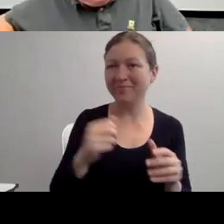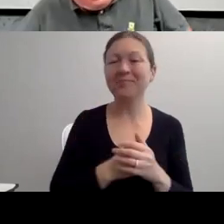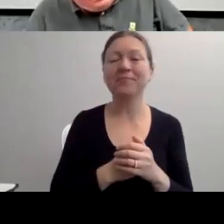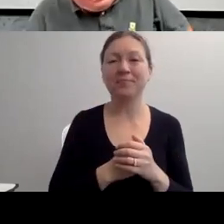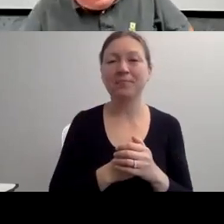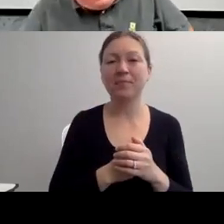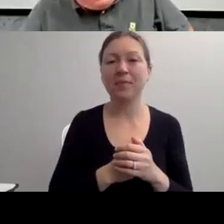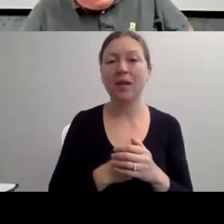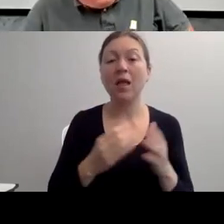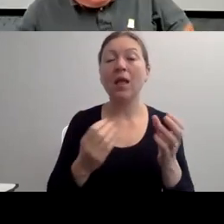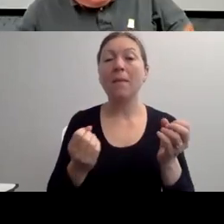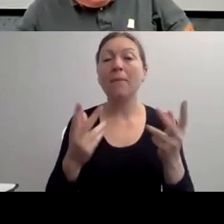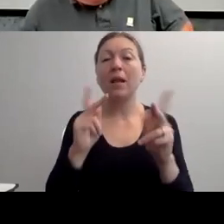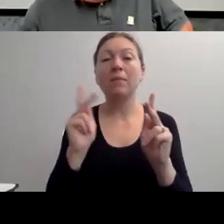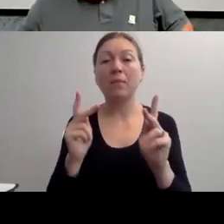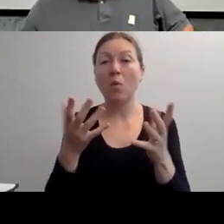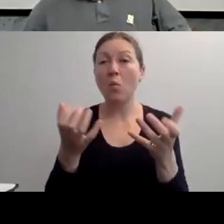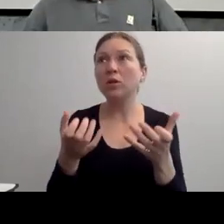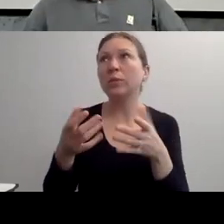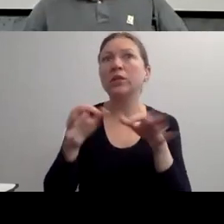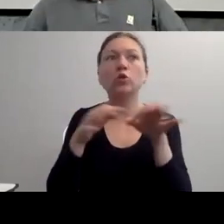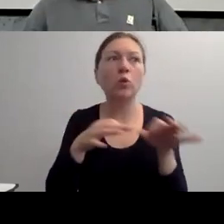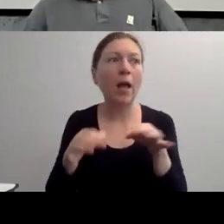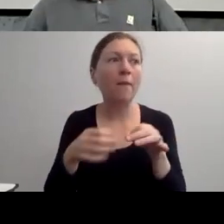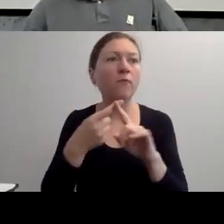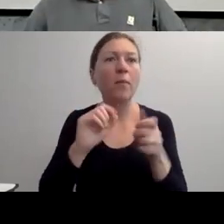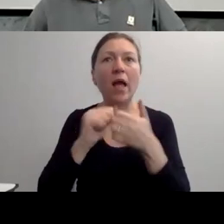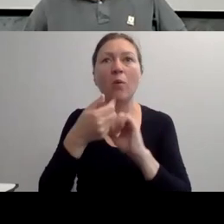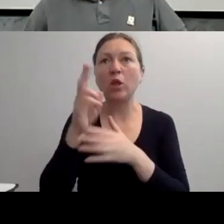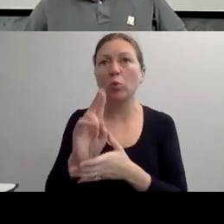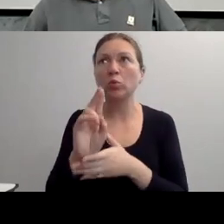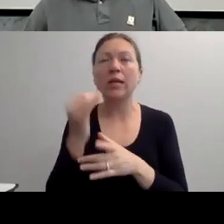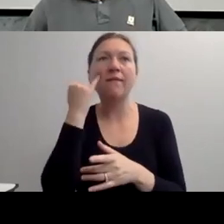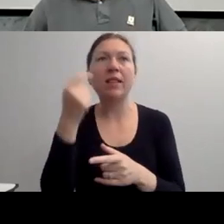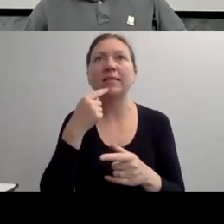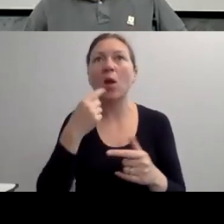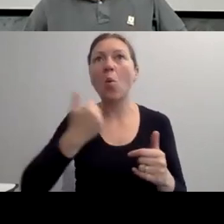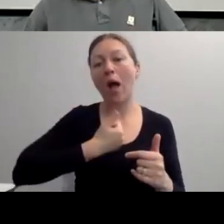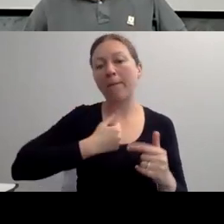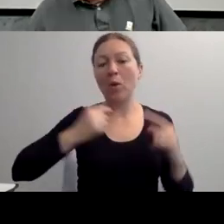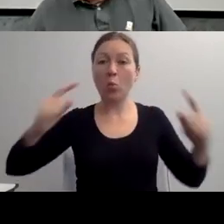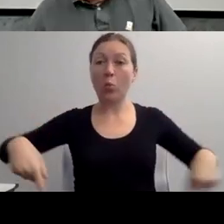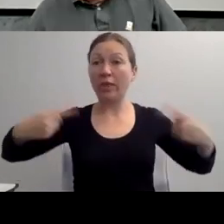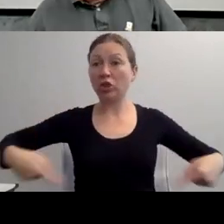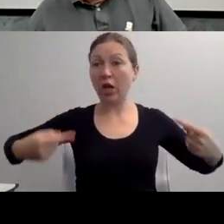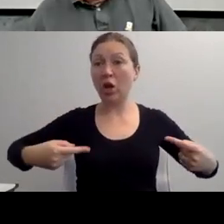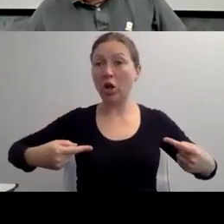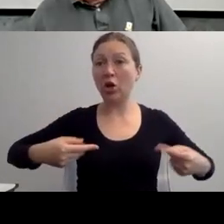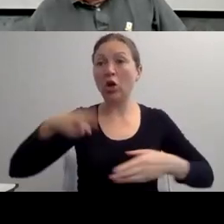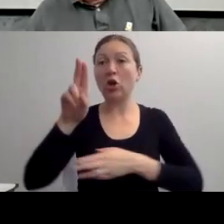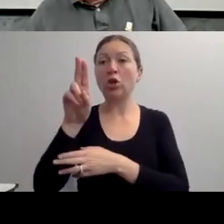"AND THEIR CORE SERVICES INCLUDE ADVOCACY, INFORMATION AND REFERRAL, INDEPENDENT LIVING